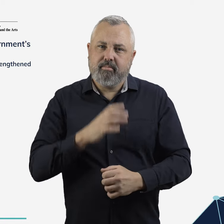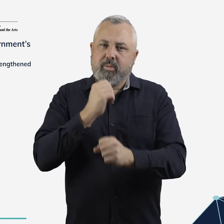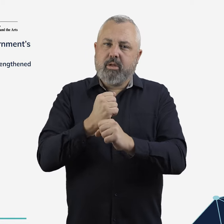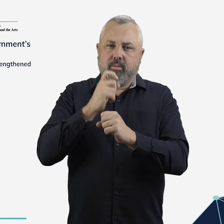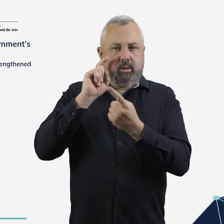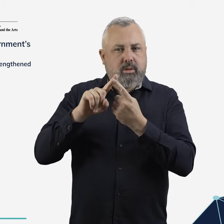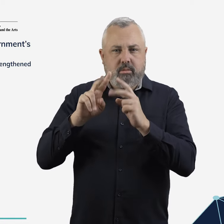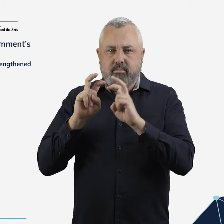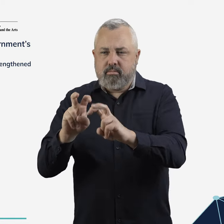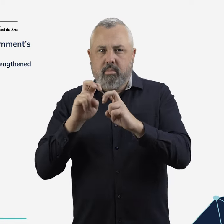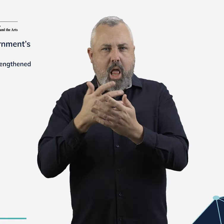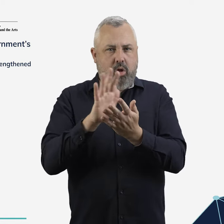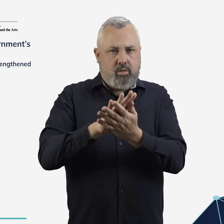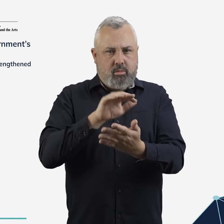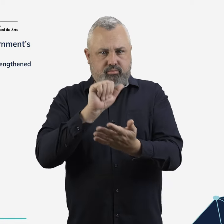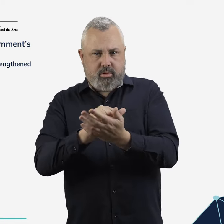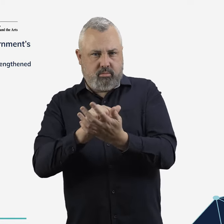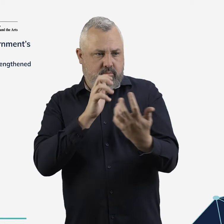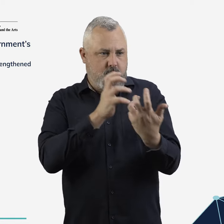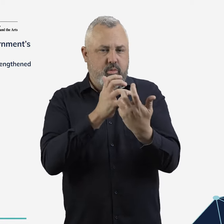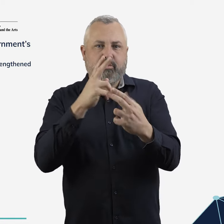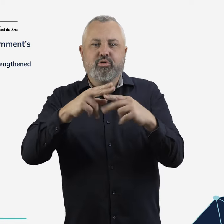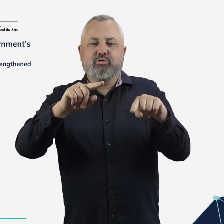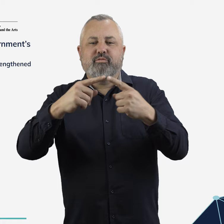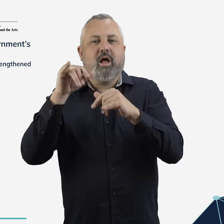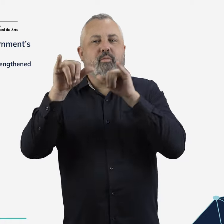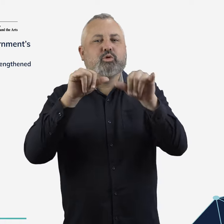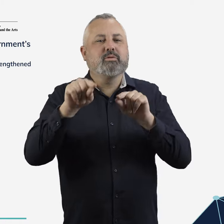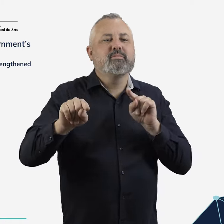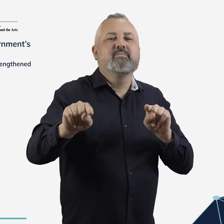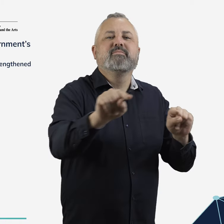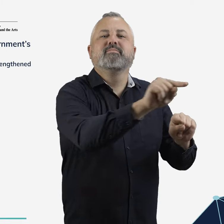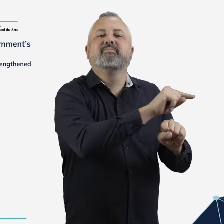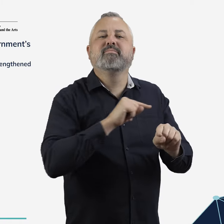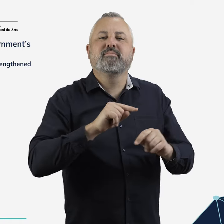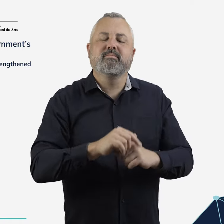The government will continue to ensure these settings are appropriate to risk levels.